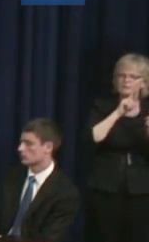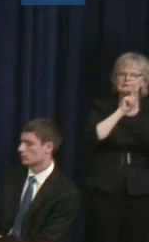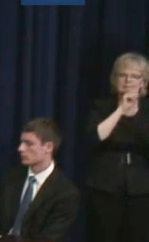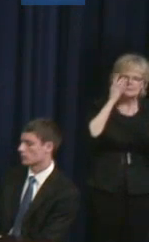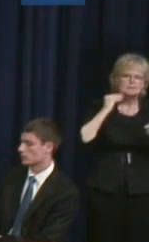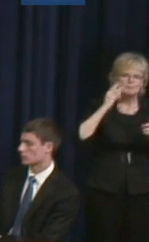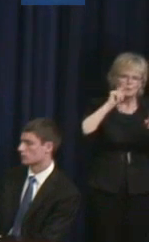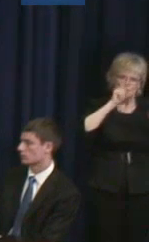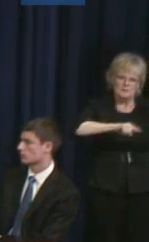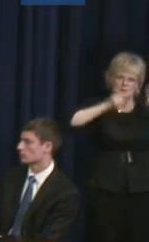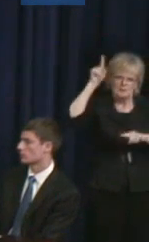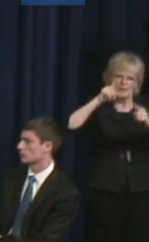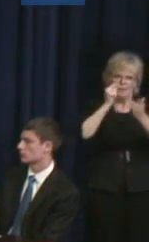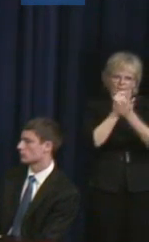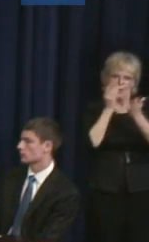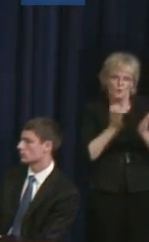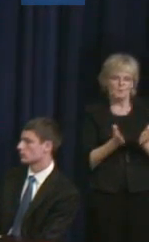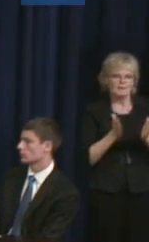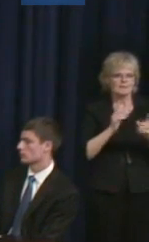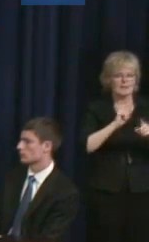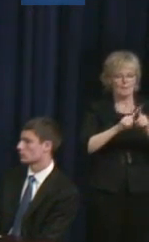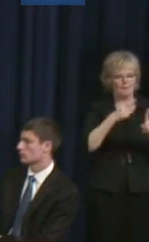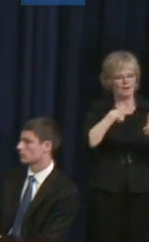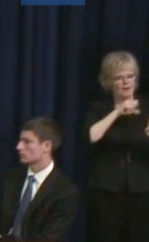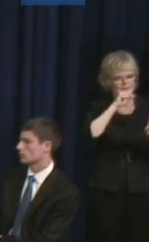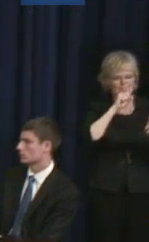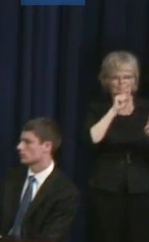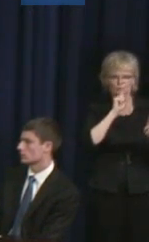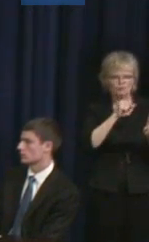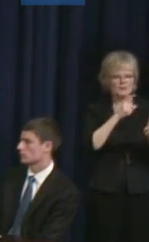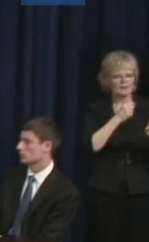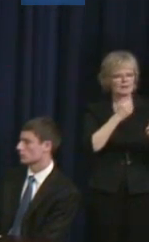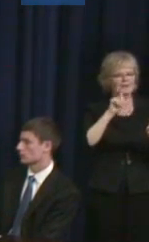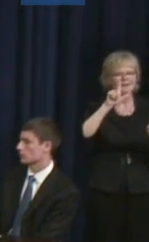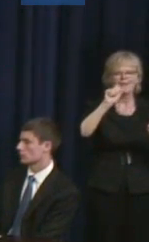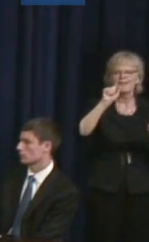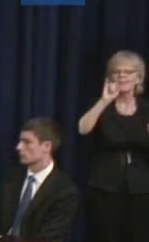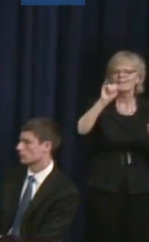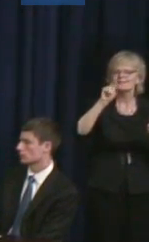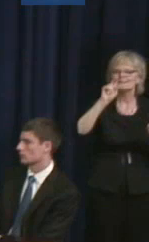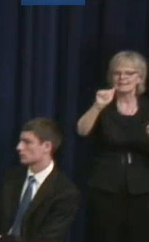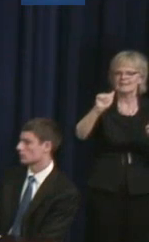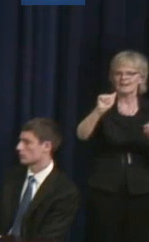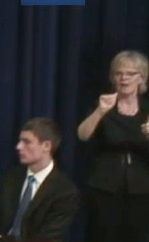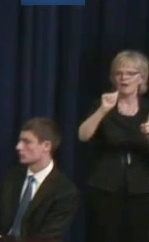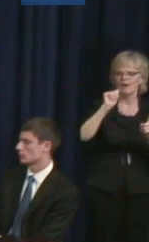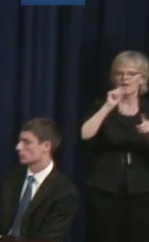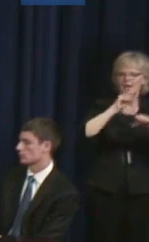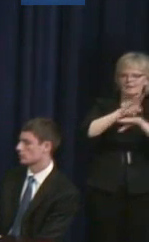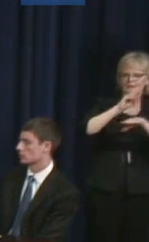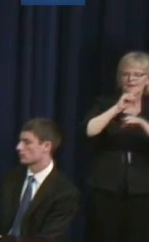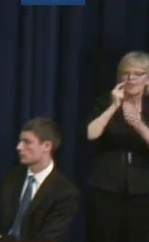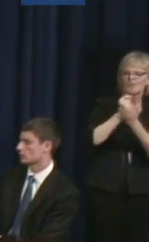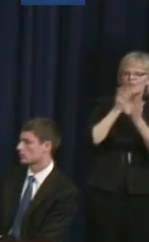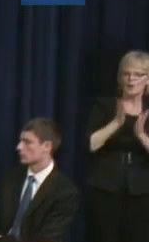therapists who were Latina. Specifically for me, I felt that I could be more myself.